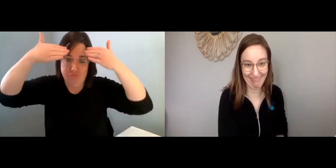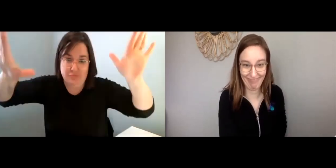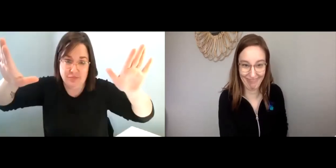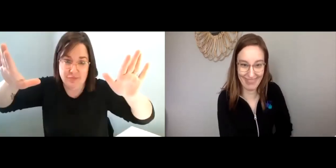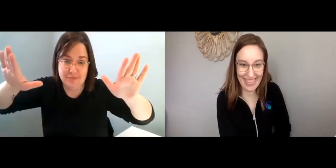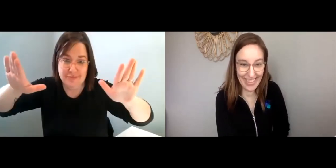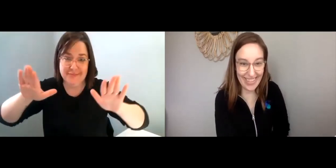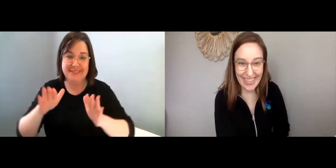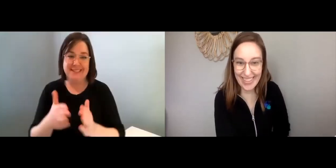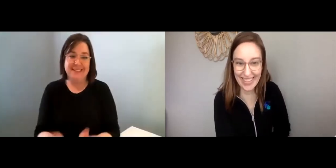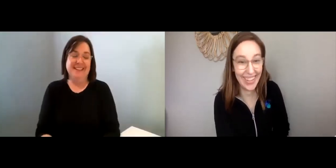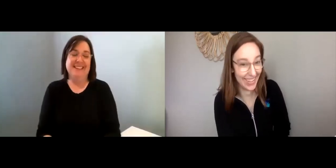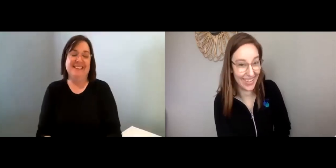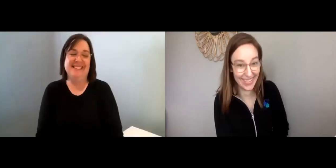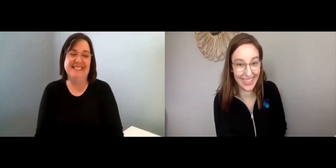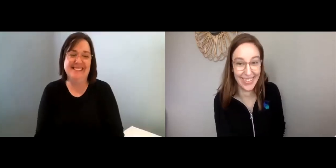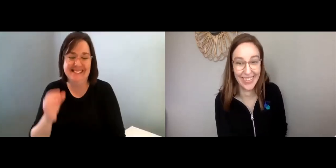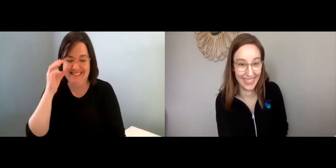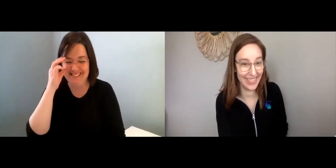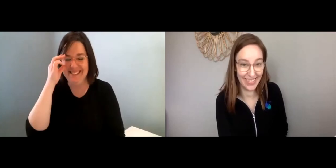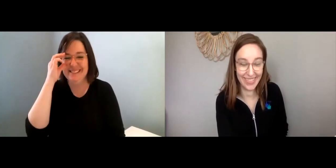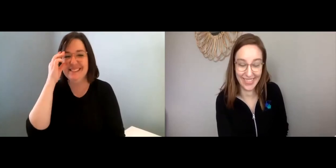I don’t know if I’m a good dancer or not! I don't know.